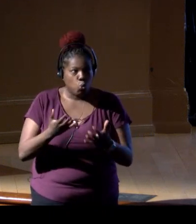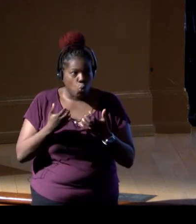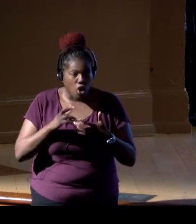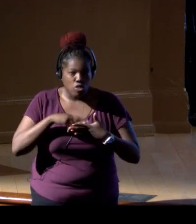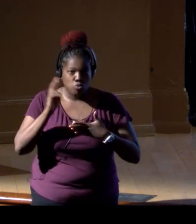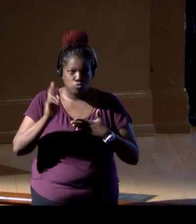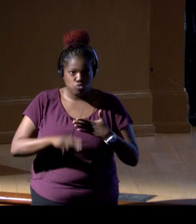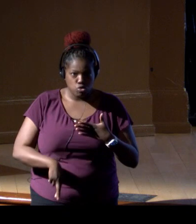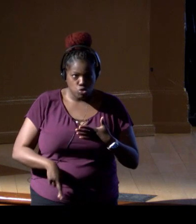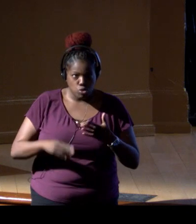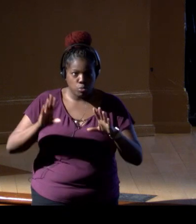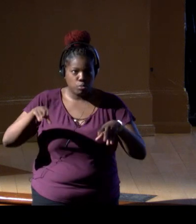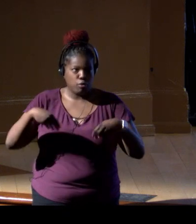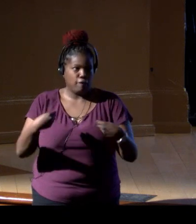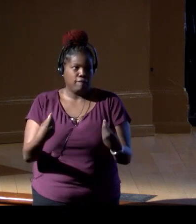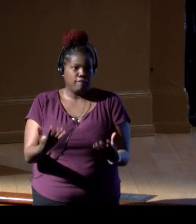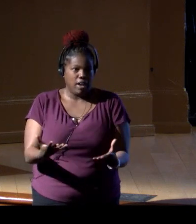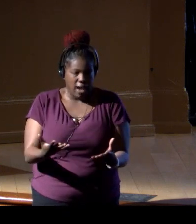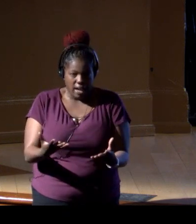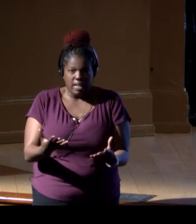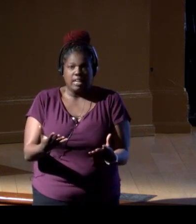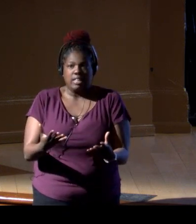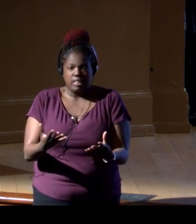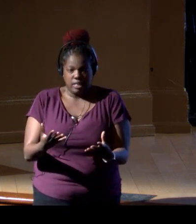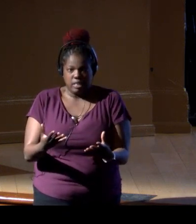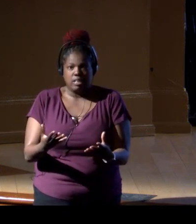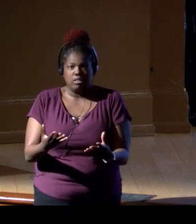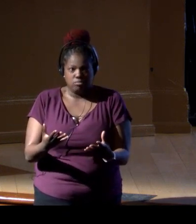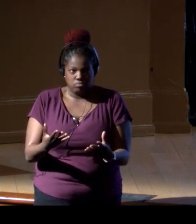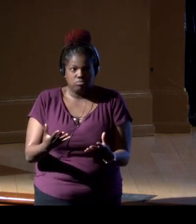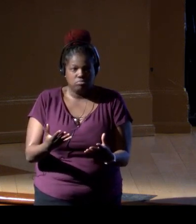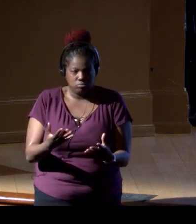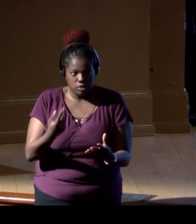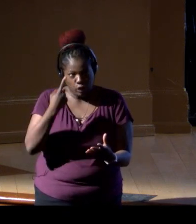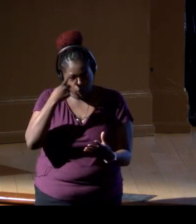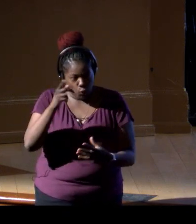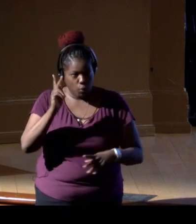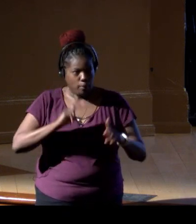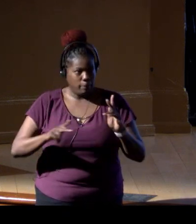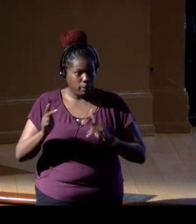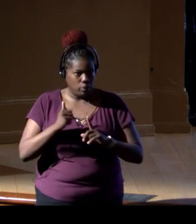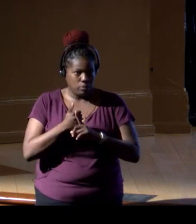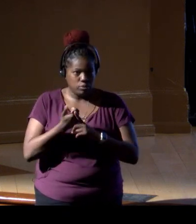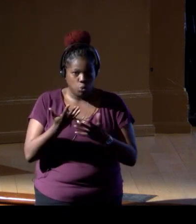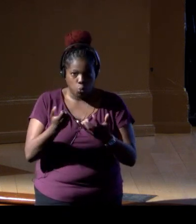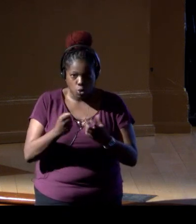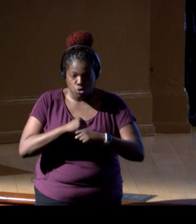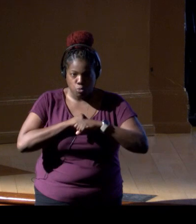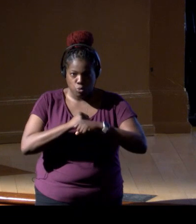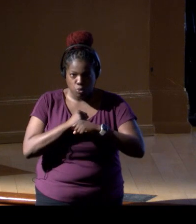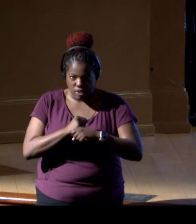to be delivered on the ground for folks who are trying to protect fish, wildlife, and their habitats.